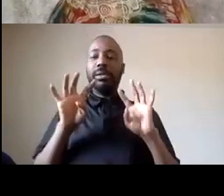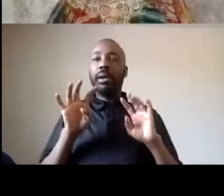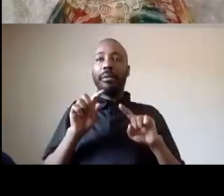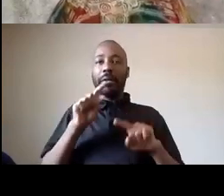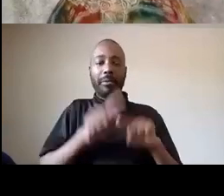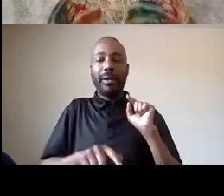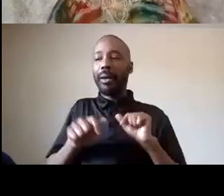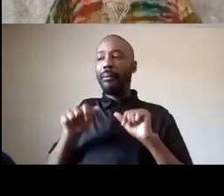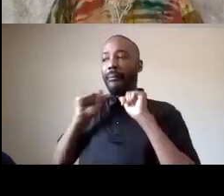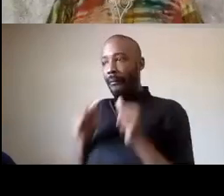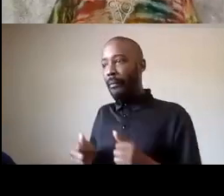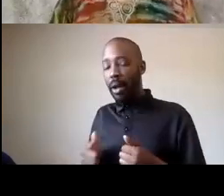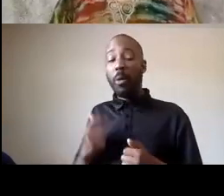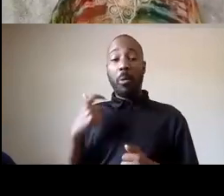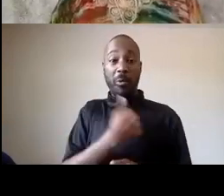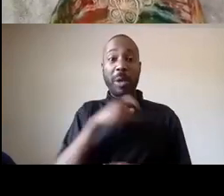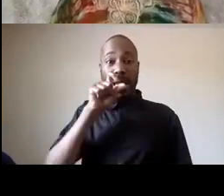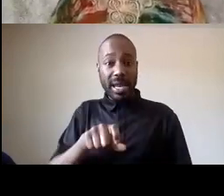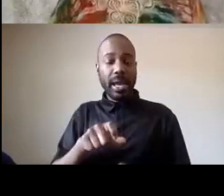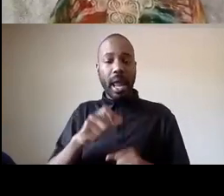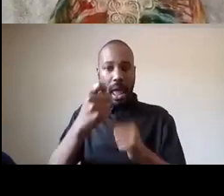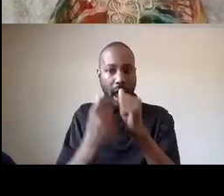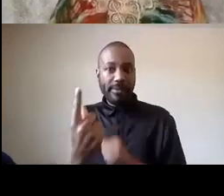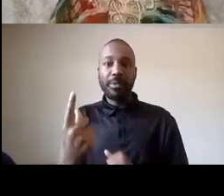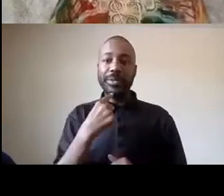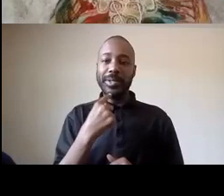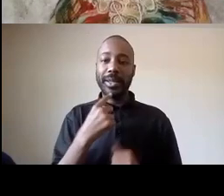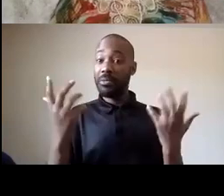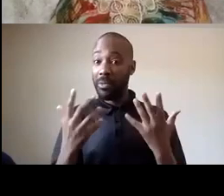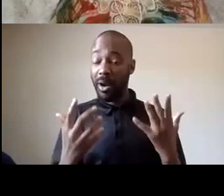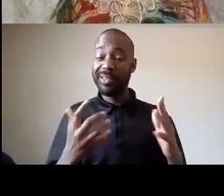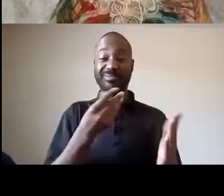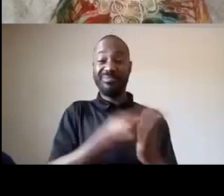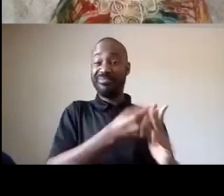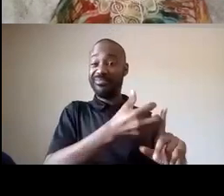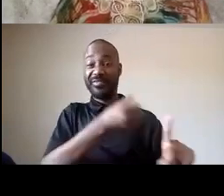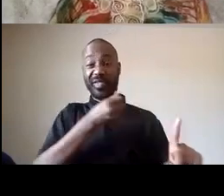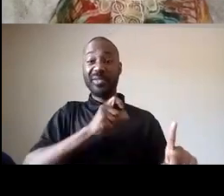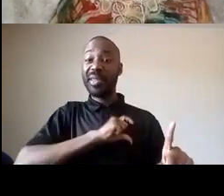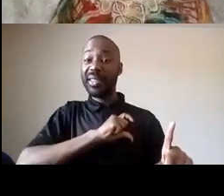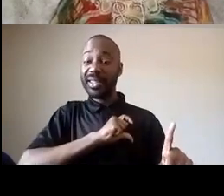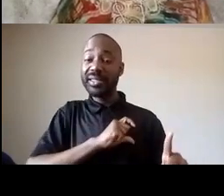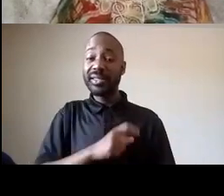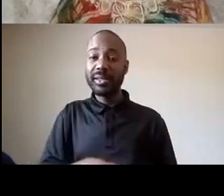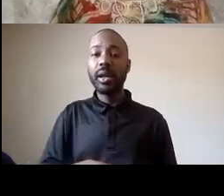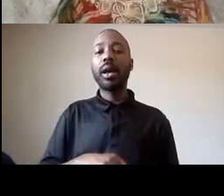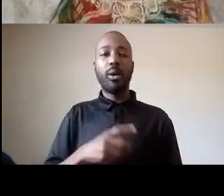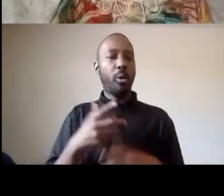things we need everybody to say defund the police we need everybody to talk about what transformation means we need